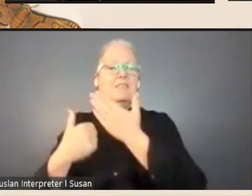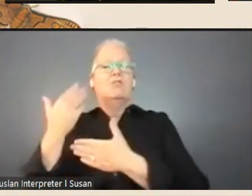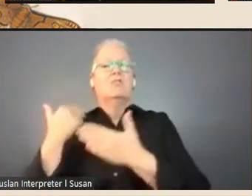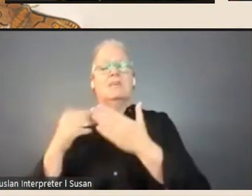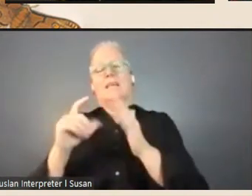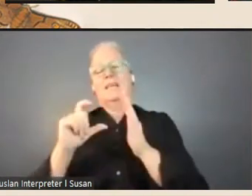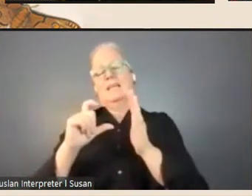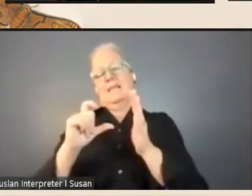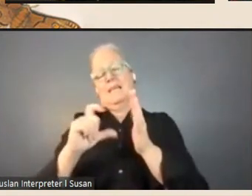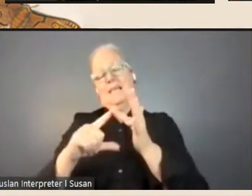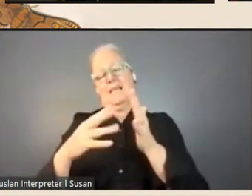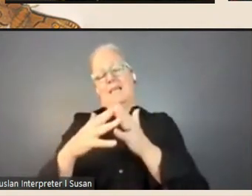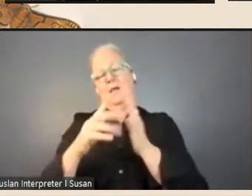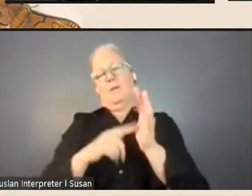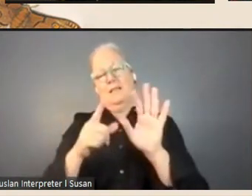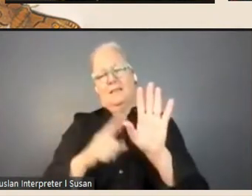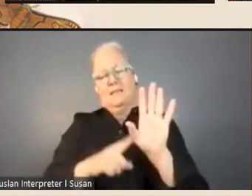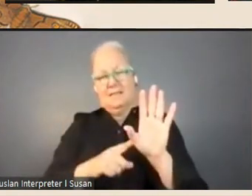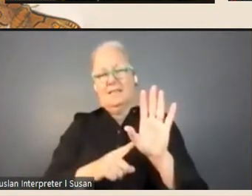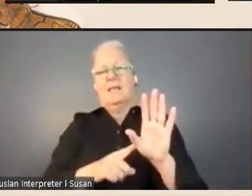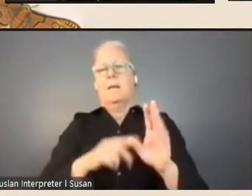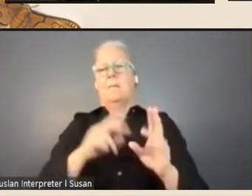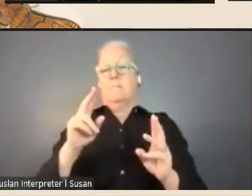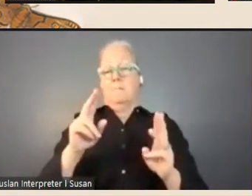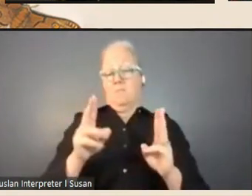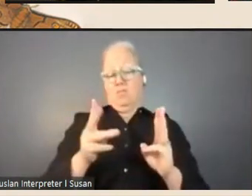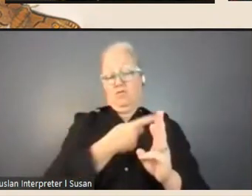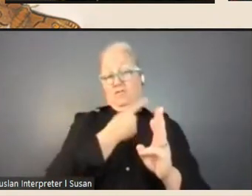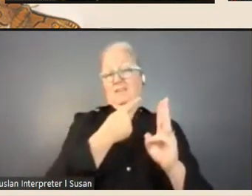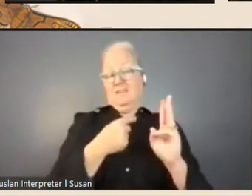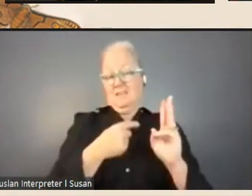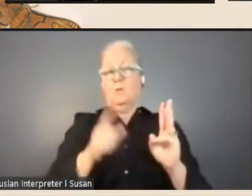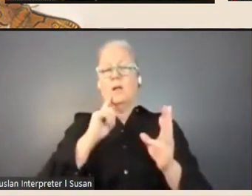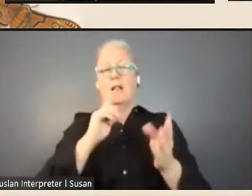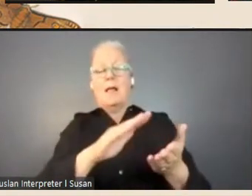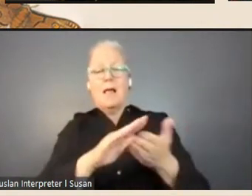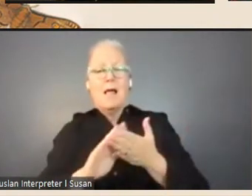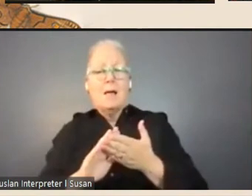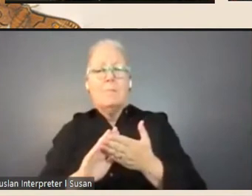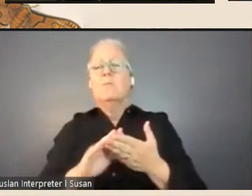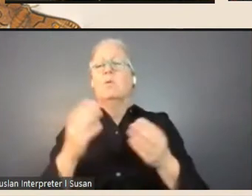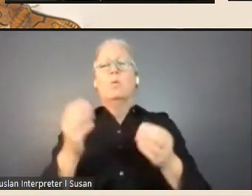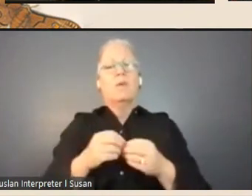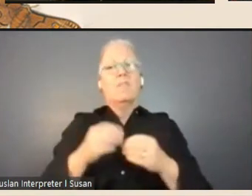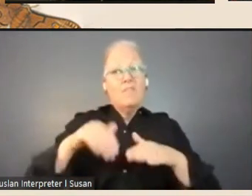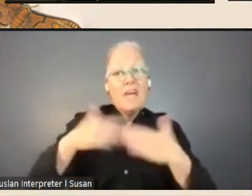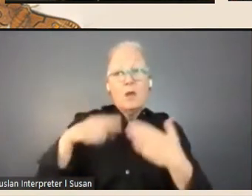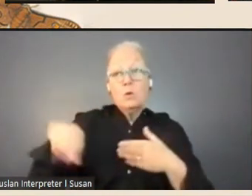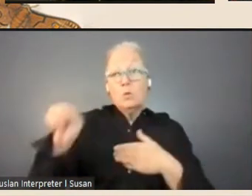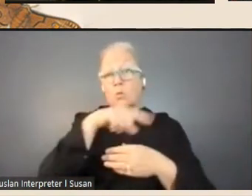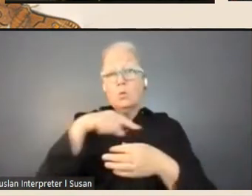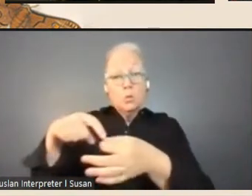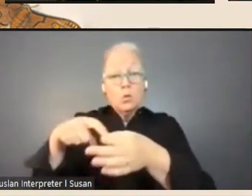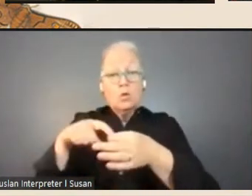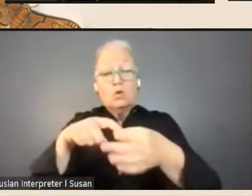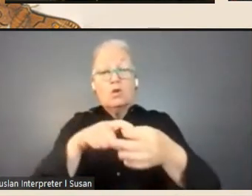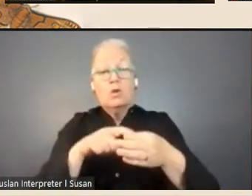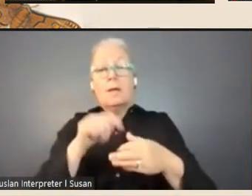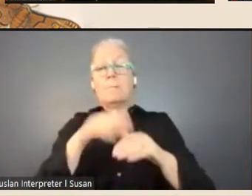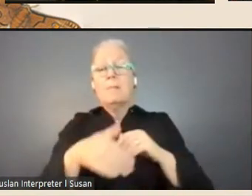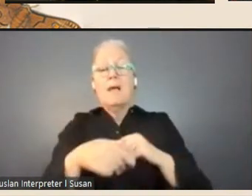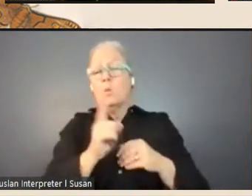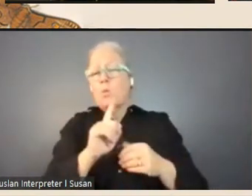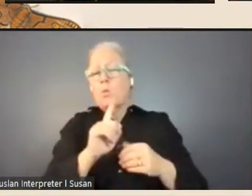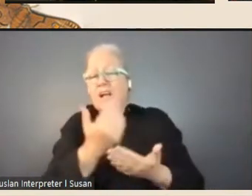Tim, Kevin and Des are joining us to help address questions that you might have about the collection, and the role of the liaison librarians.